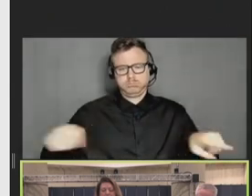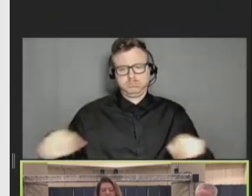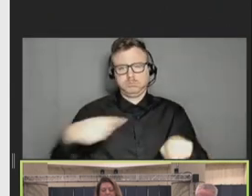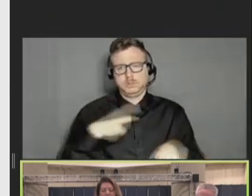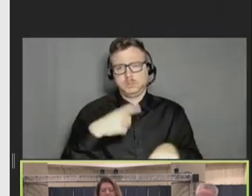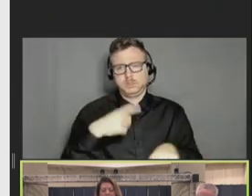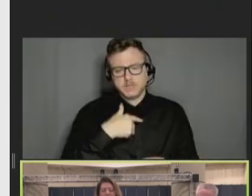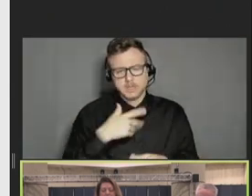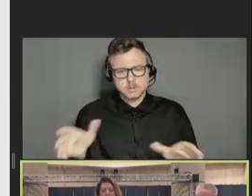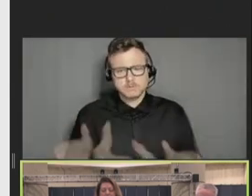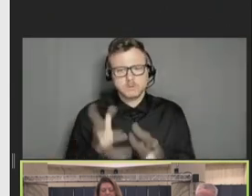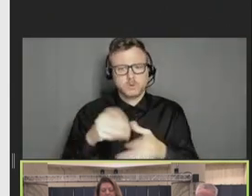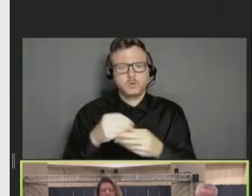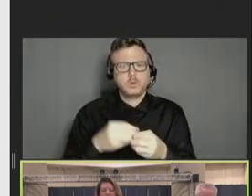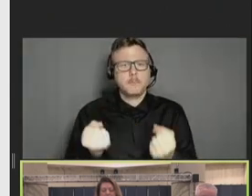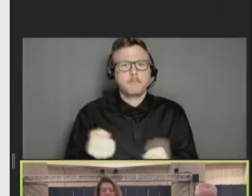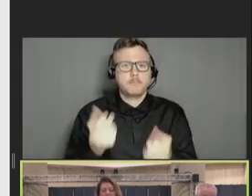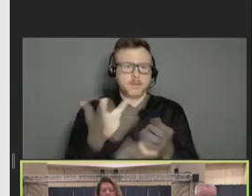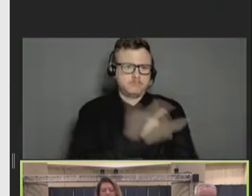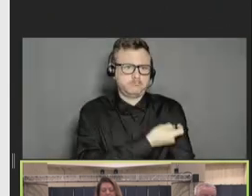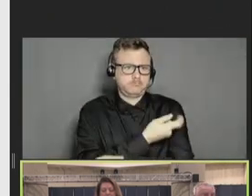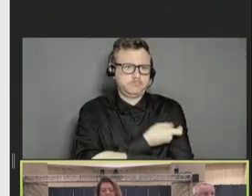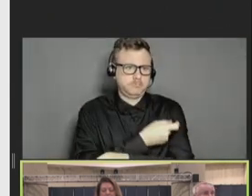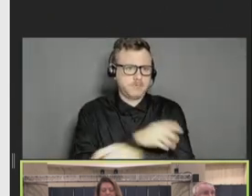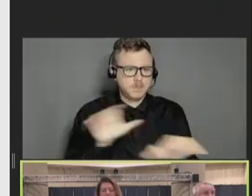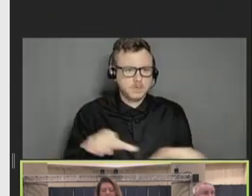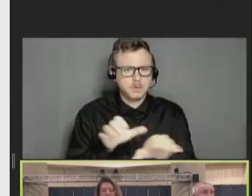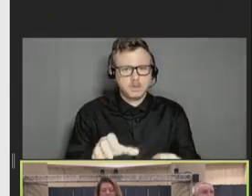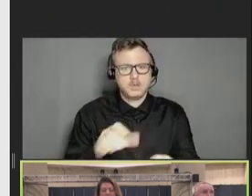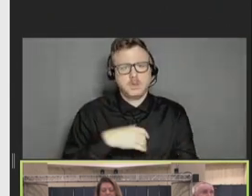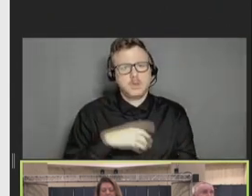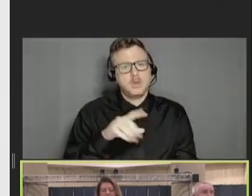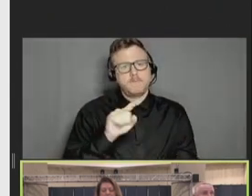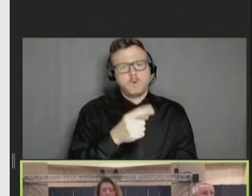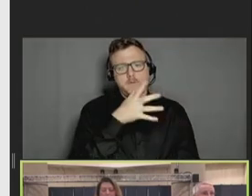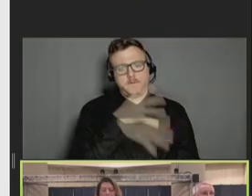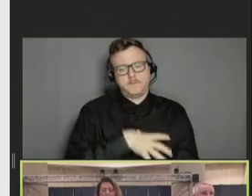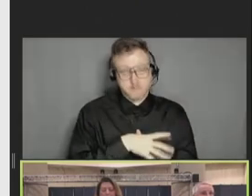efforts. And she is the first female four-star officer of the U.S. Public Health Commission